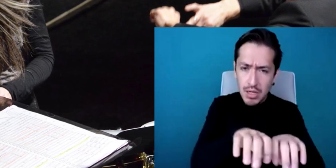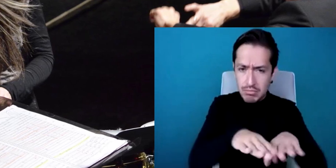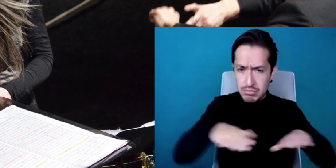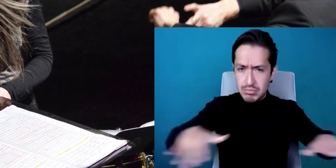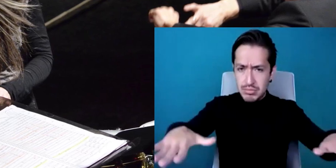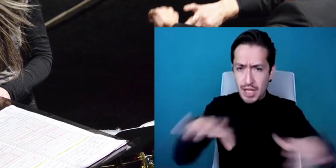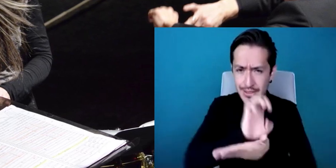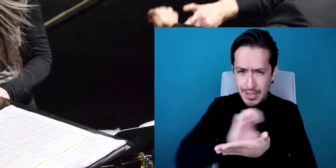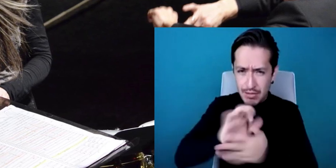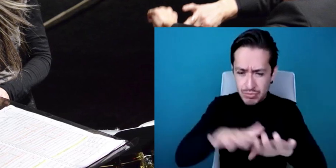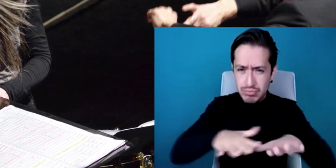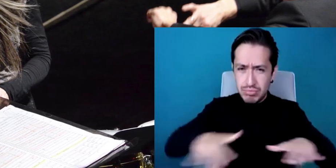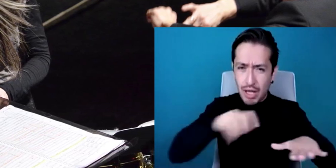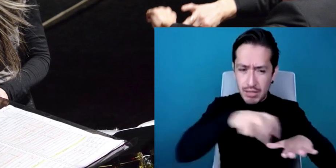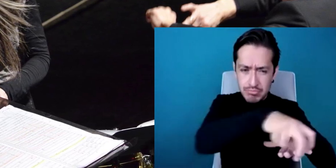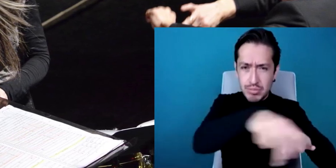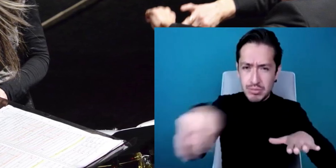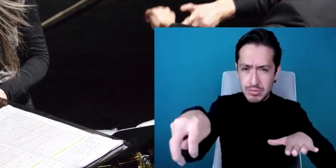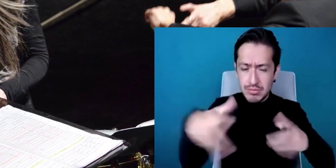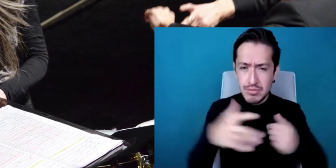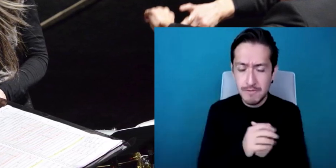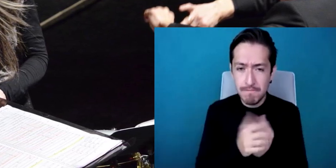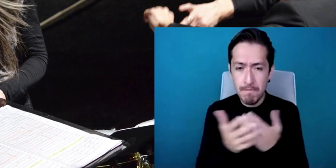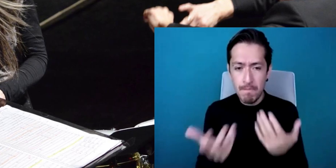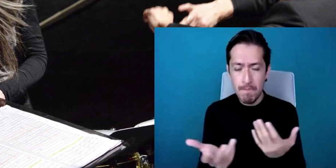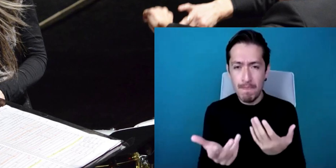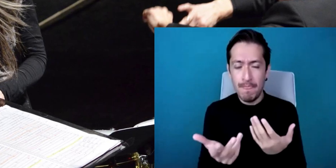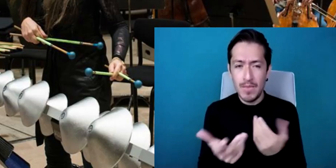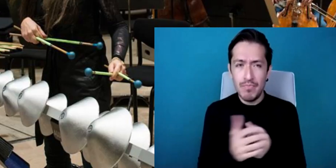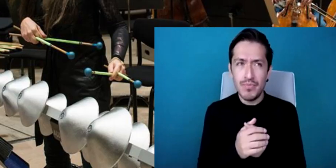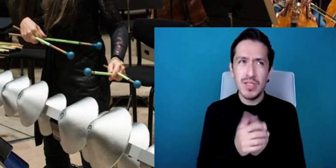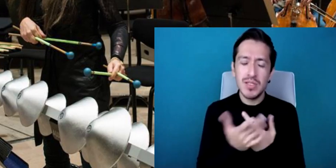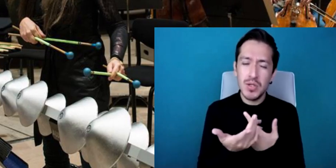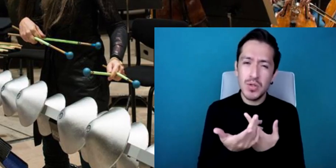comfortable as it were to have something in front of the strings you know something in front of